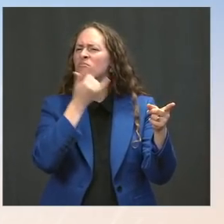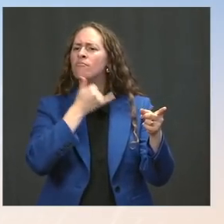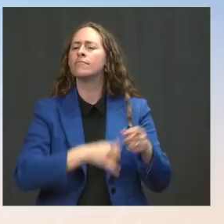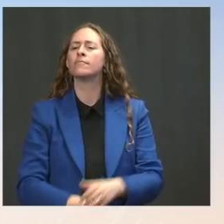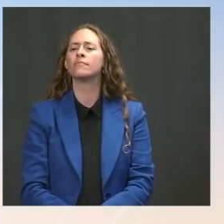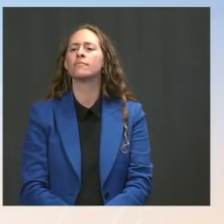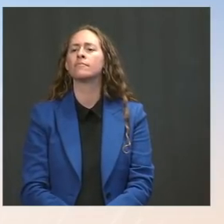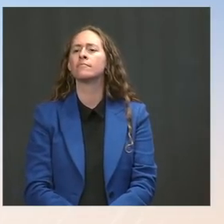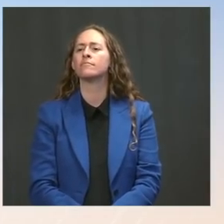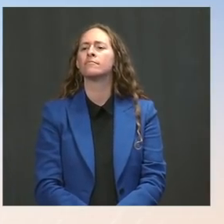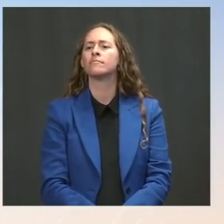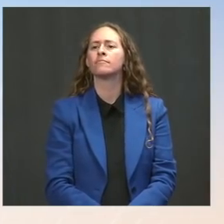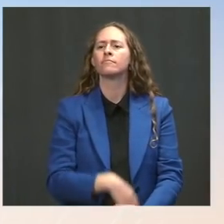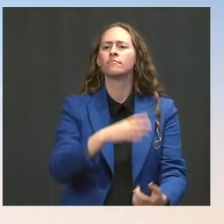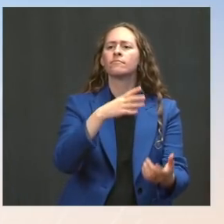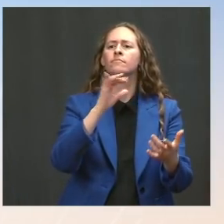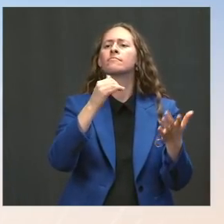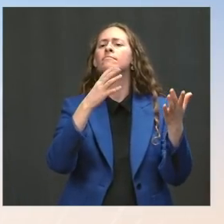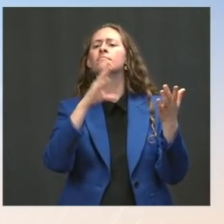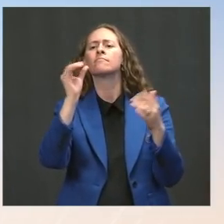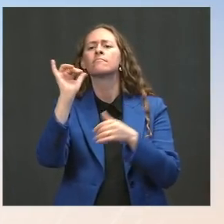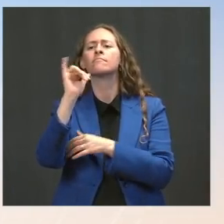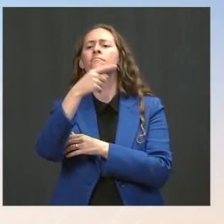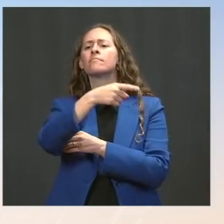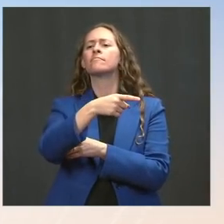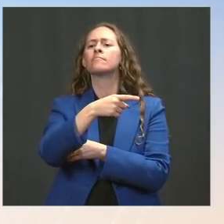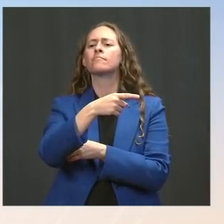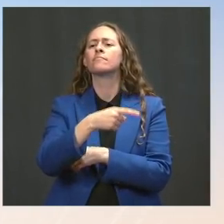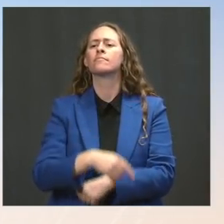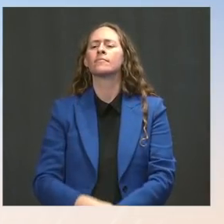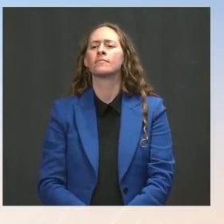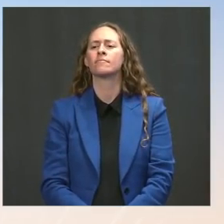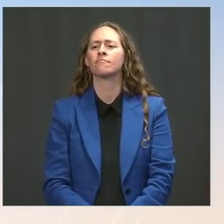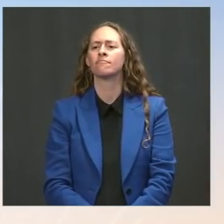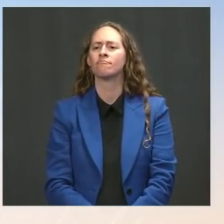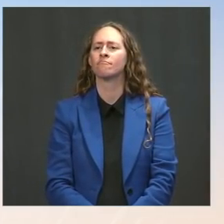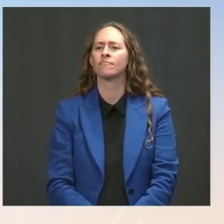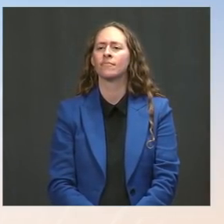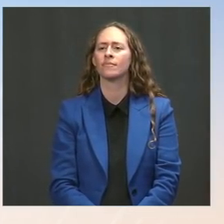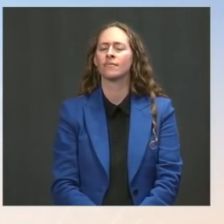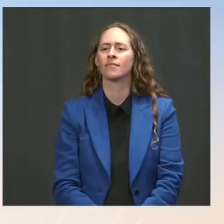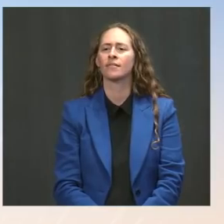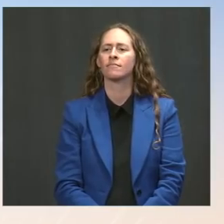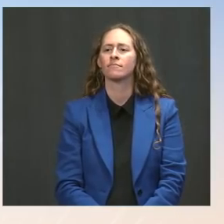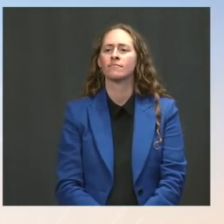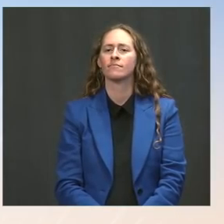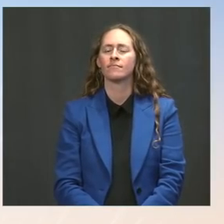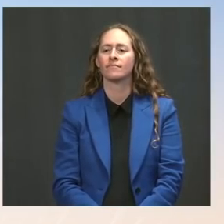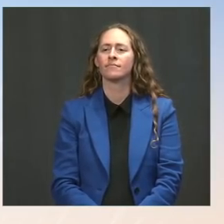There are also areas where we might align: the climate crisis; counternarcotics; nonproliferation; regional concerns,